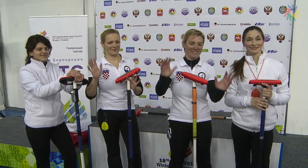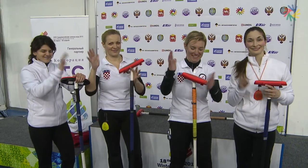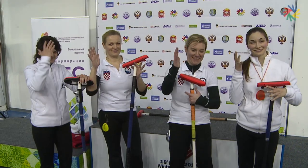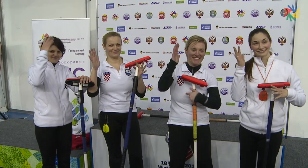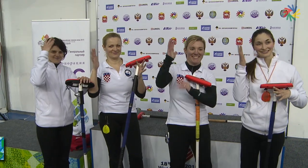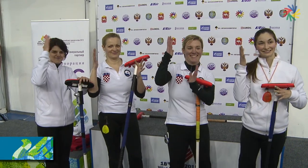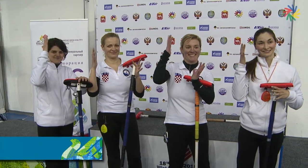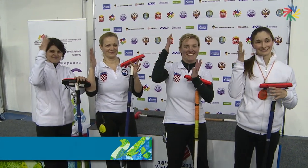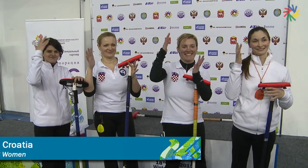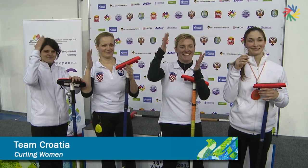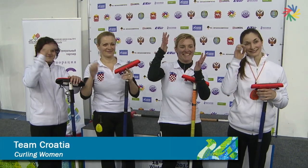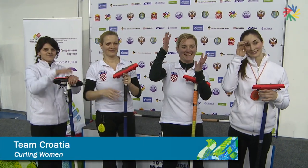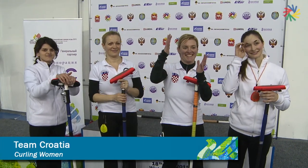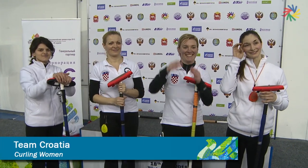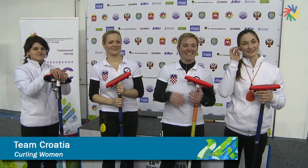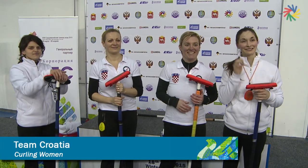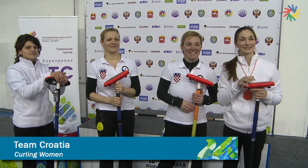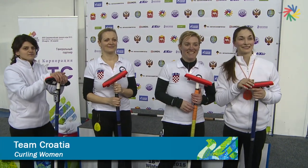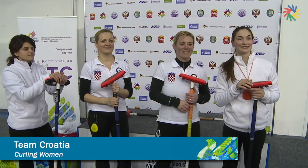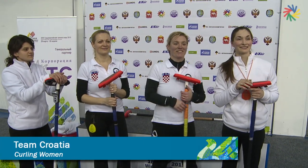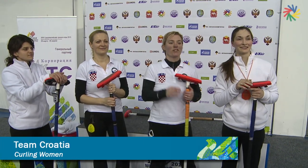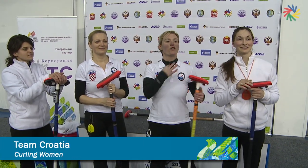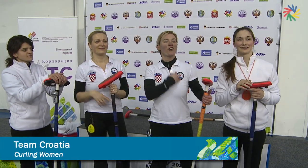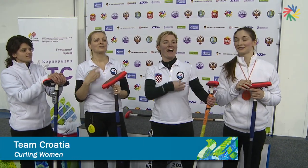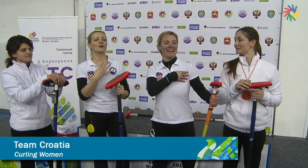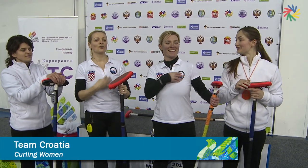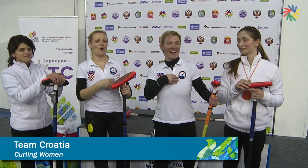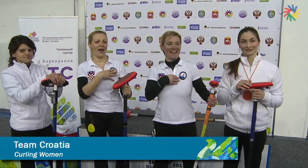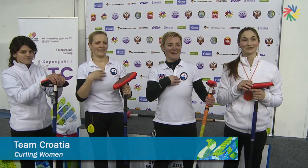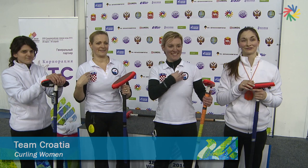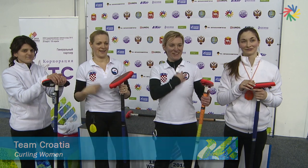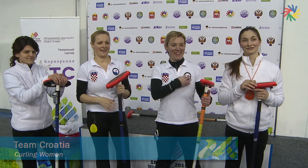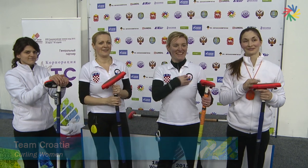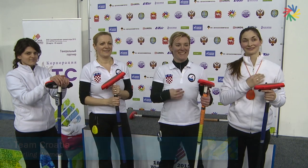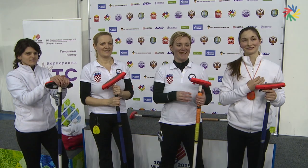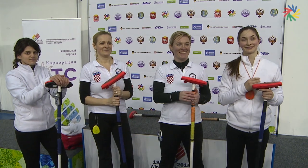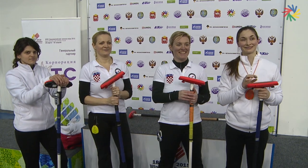***applause*** We are Team Croatia.